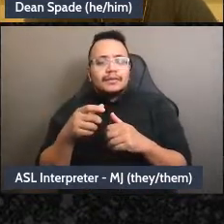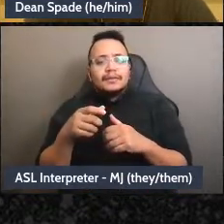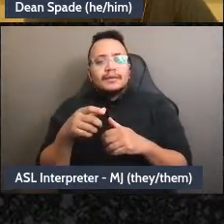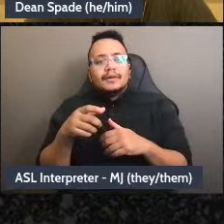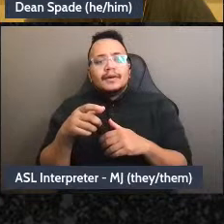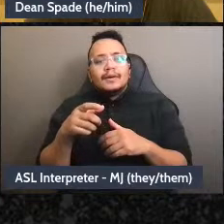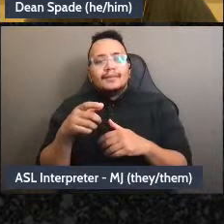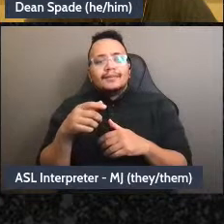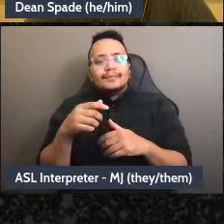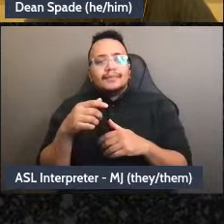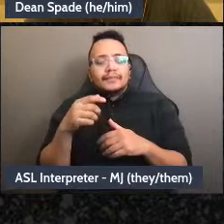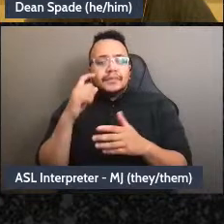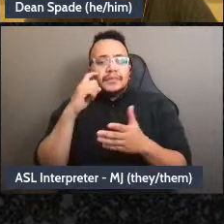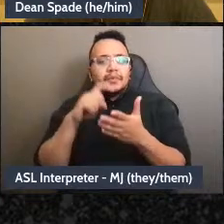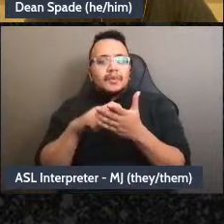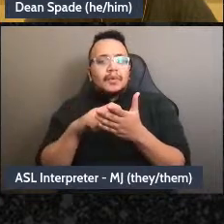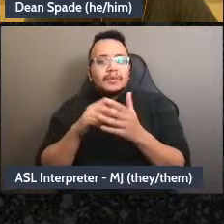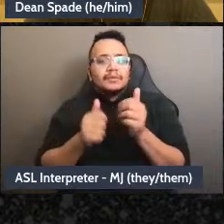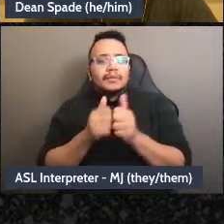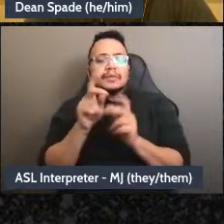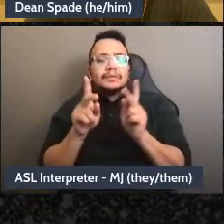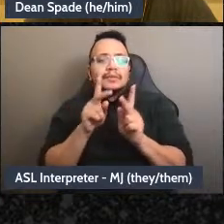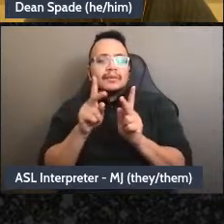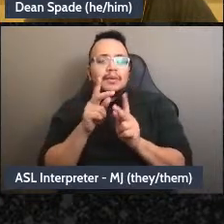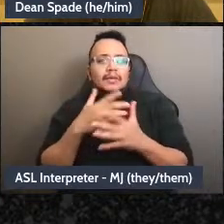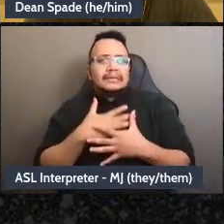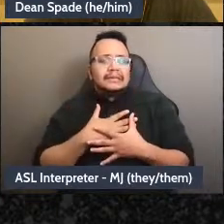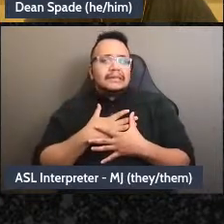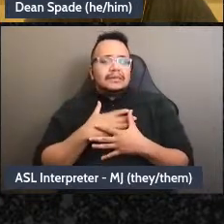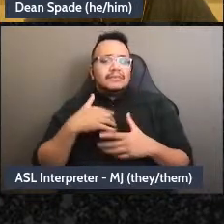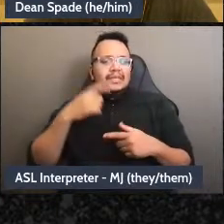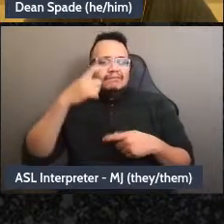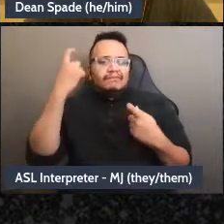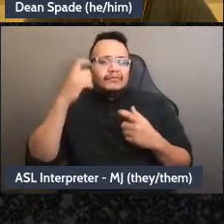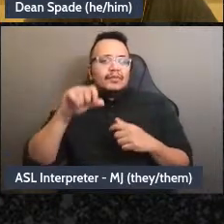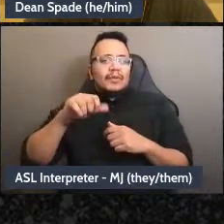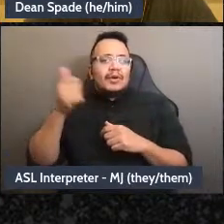a bad experience and now I'm scared of it for our group” So I’d love to hear people's fears